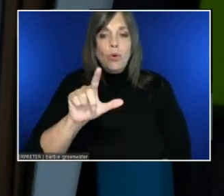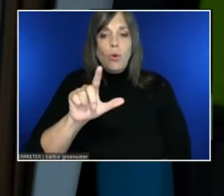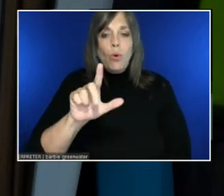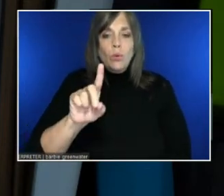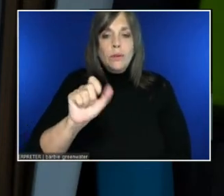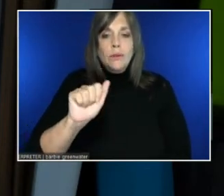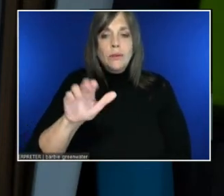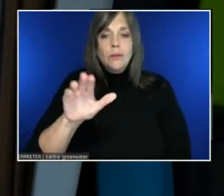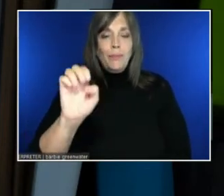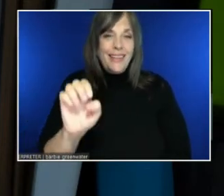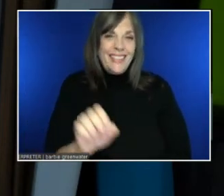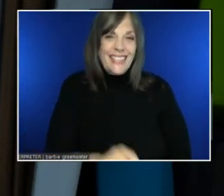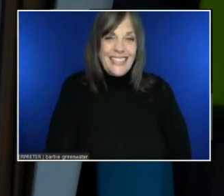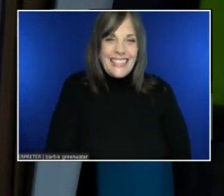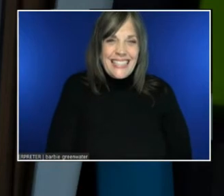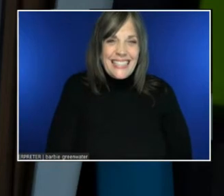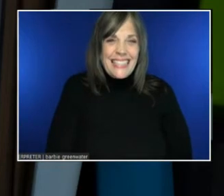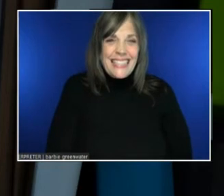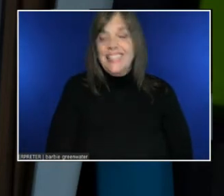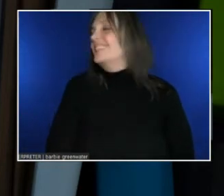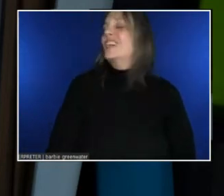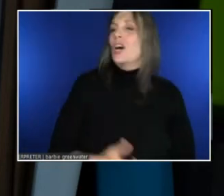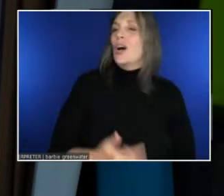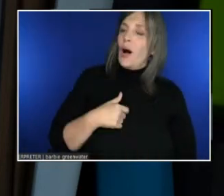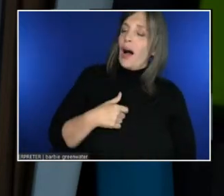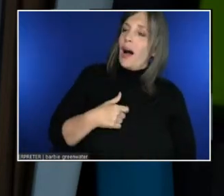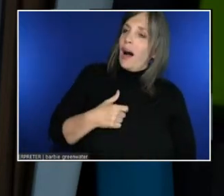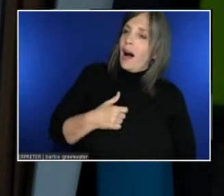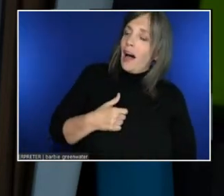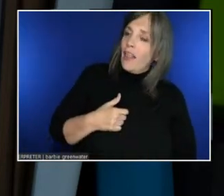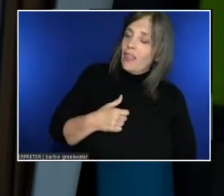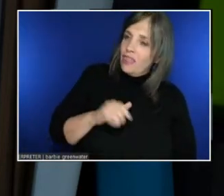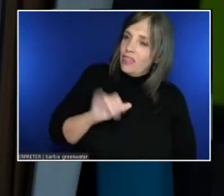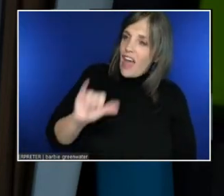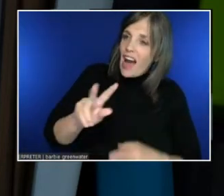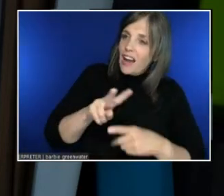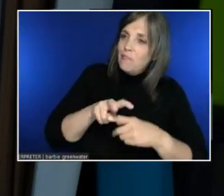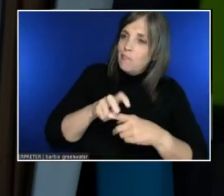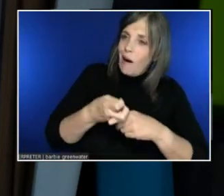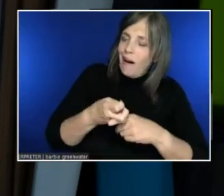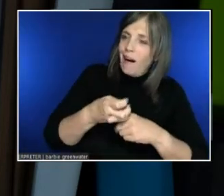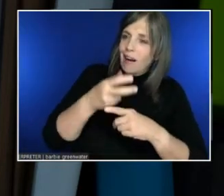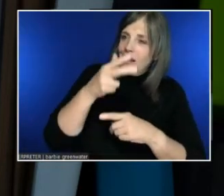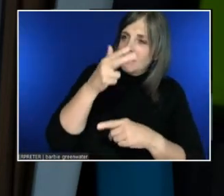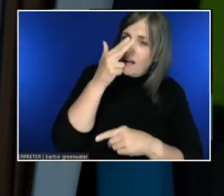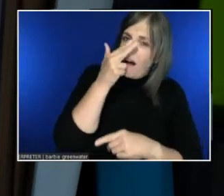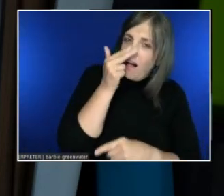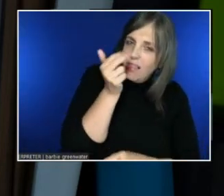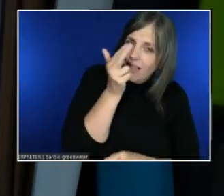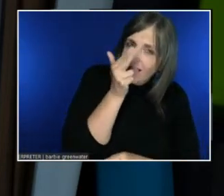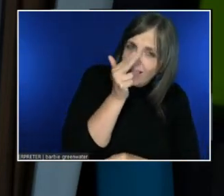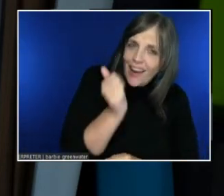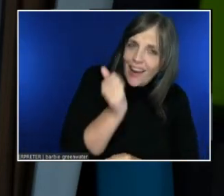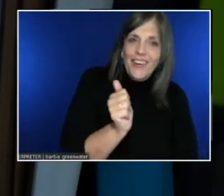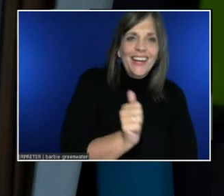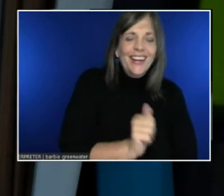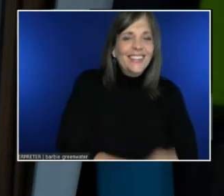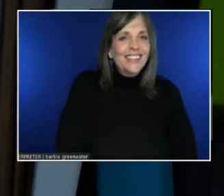That's a really hilarious bug. One thing I'll say...